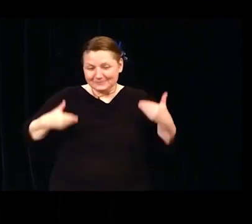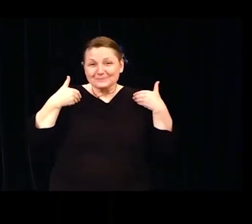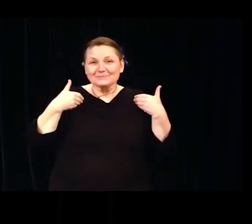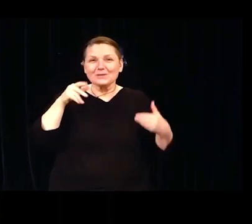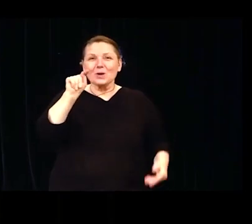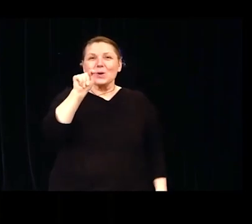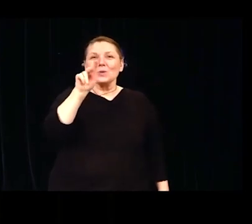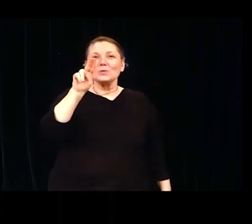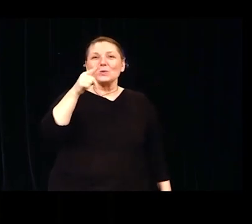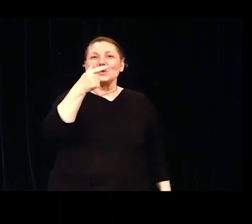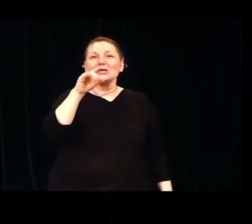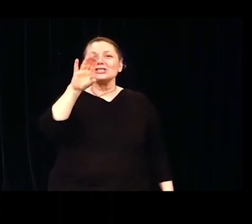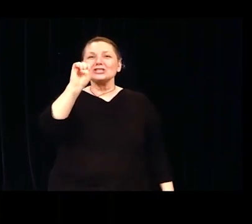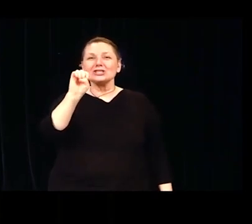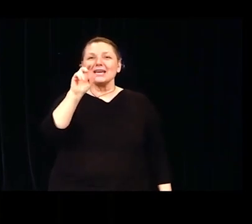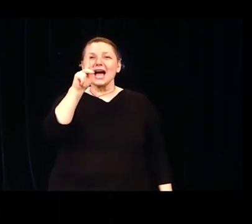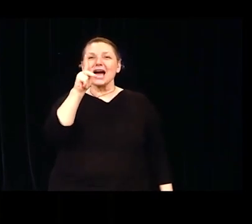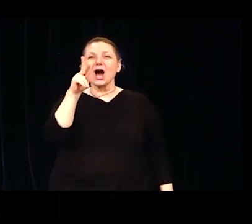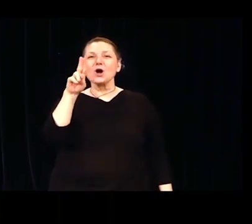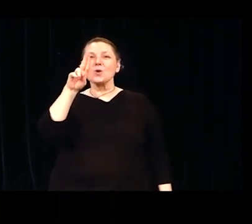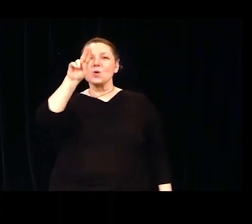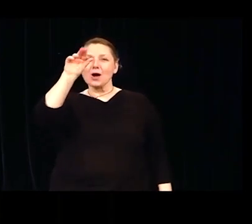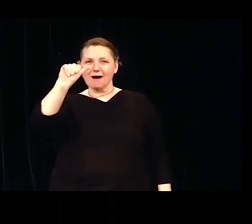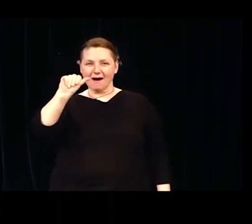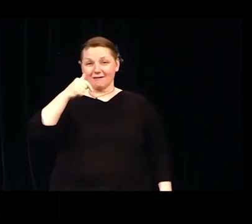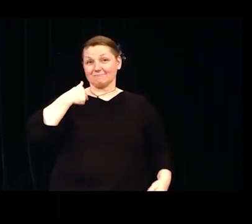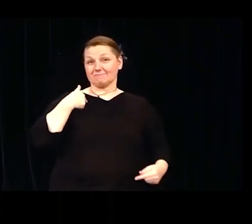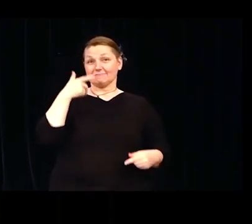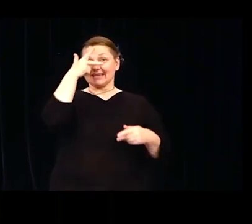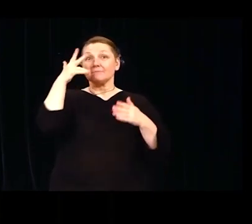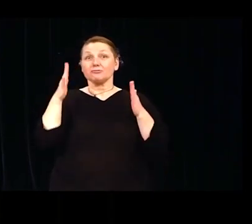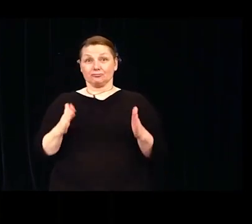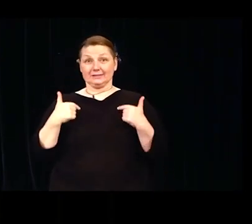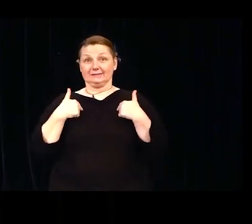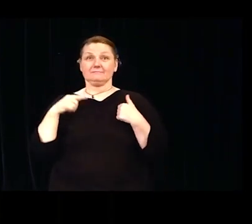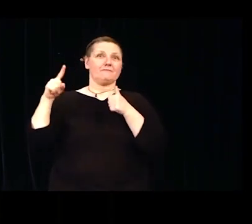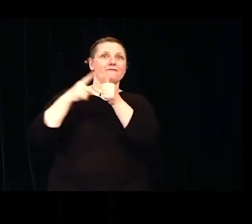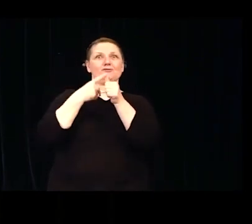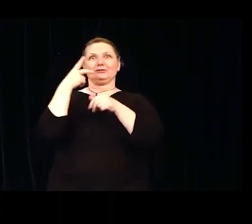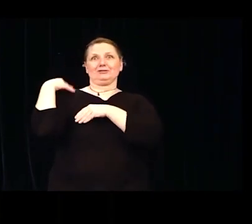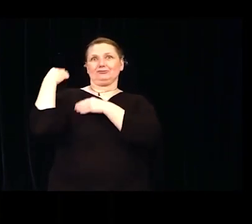I am an immigrant and a first generation college student. If you would have told me